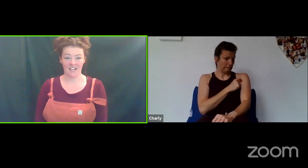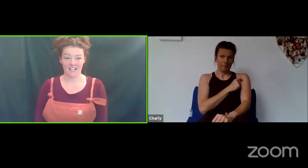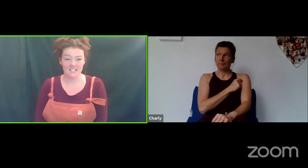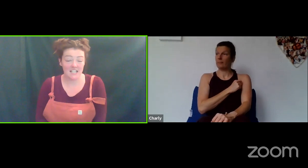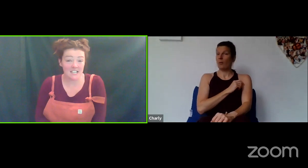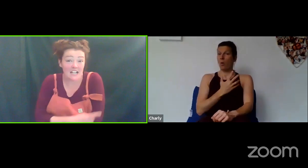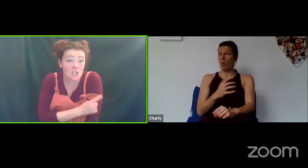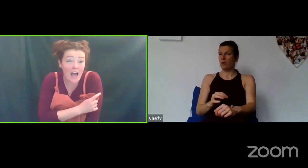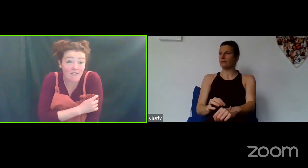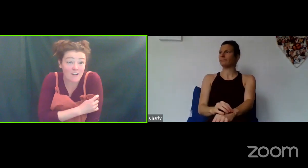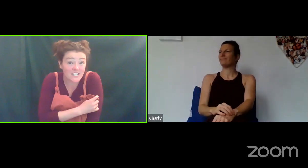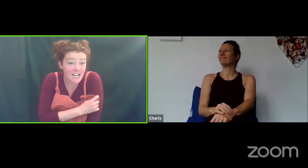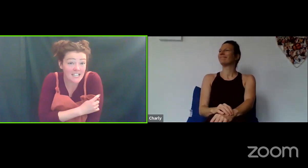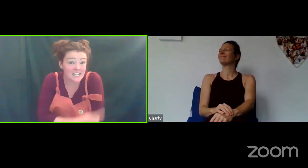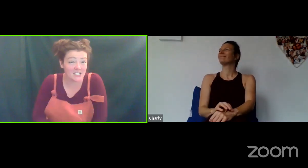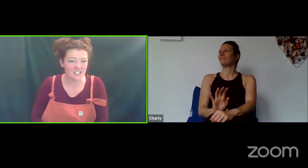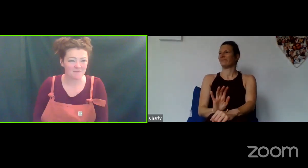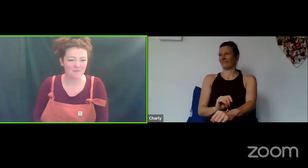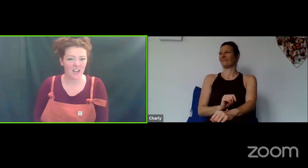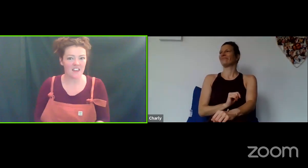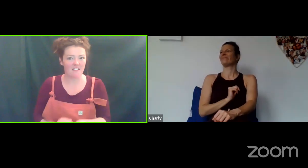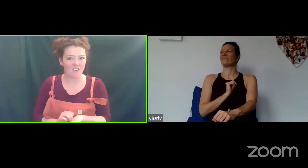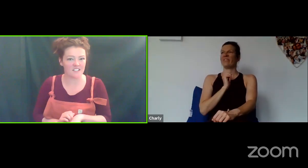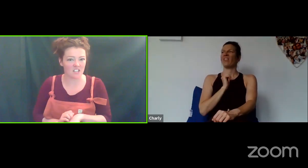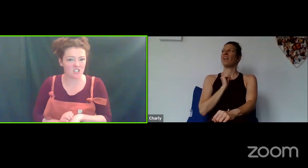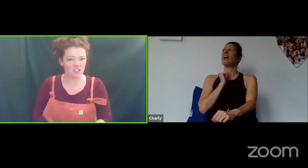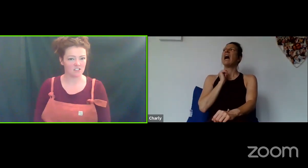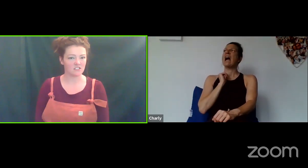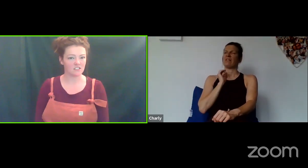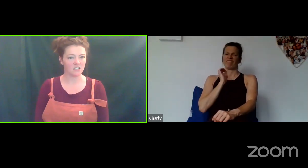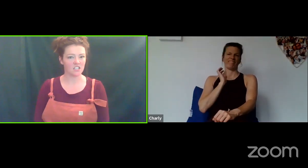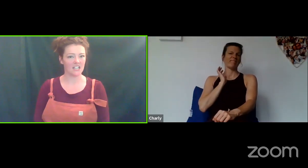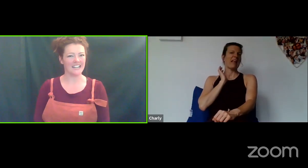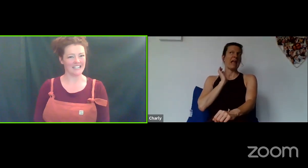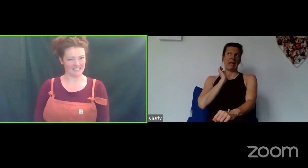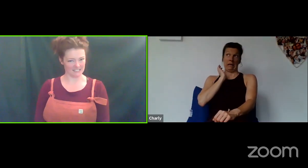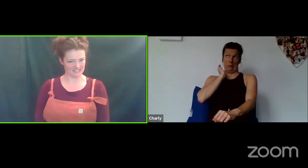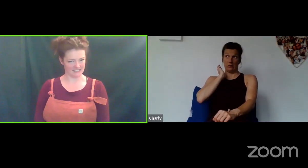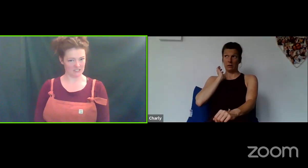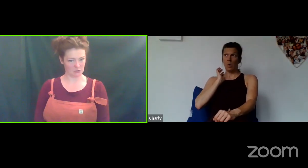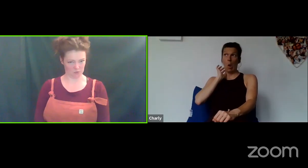Do they have a very tiny itch? Are they very subtle?